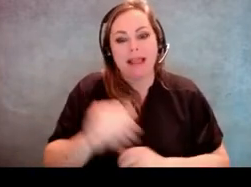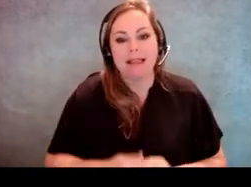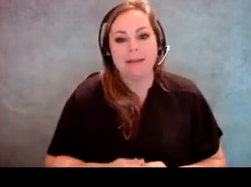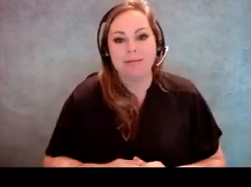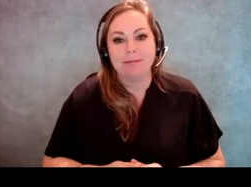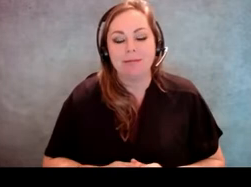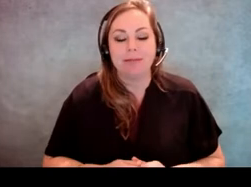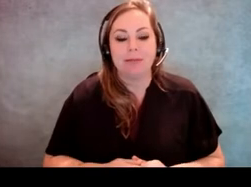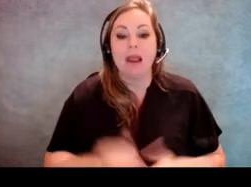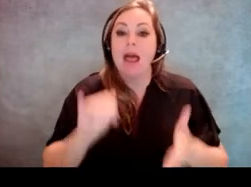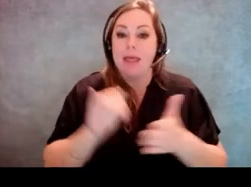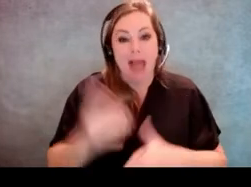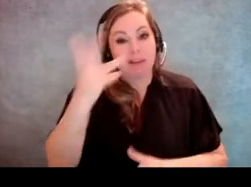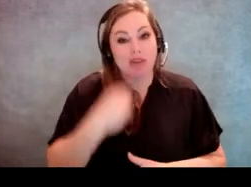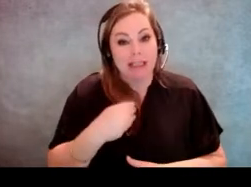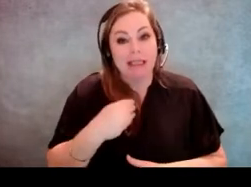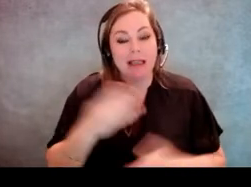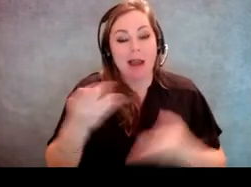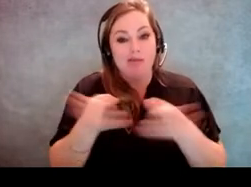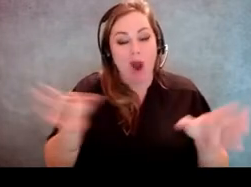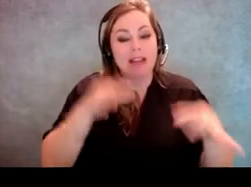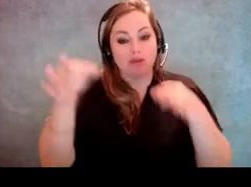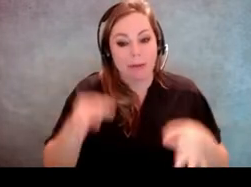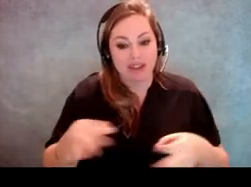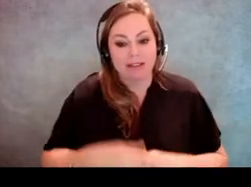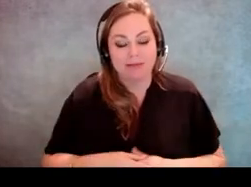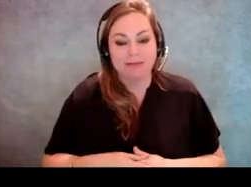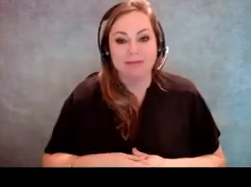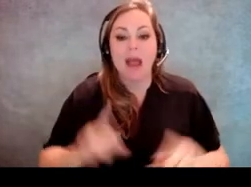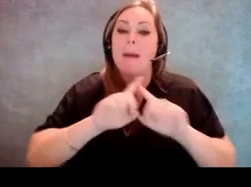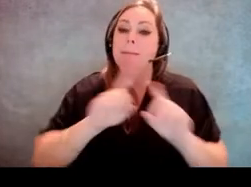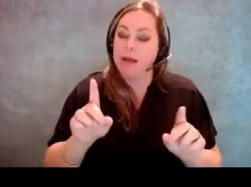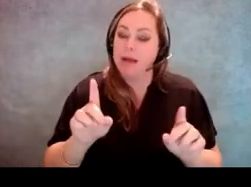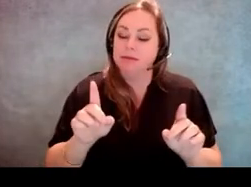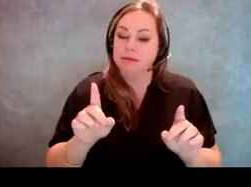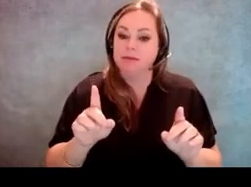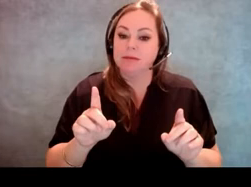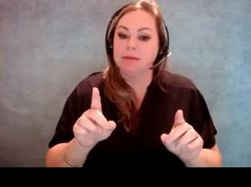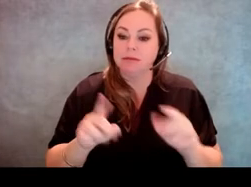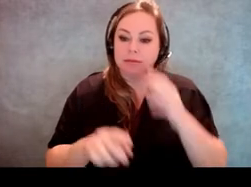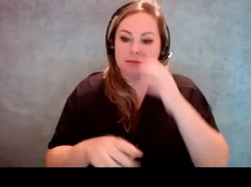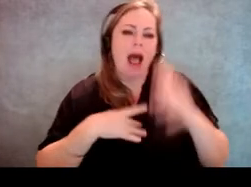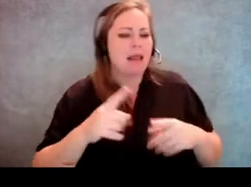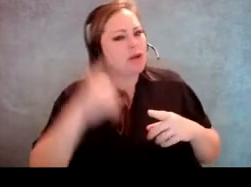And that is a pretty broad description, but that's. [Jeff Miller] I like to think of it this way,